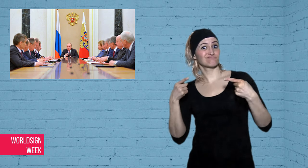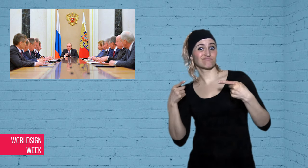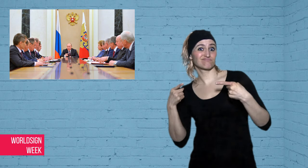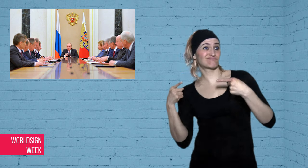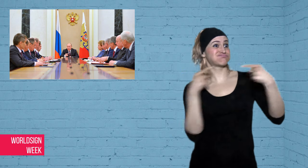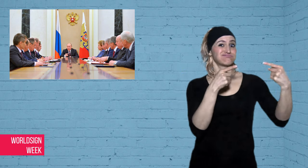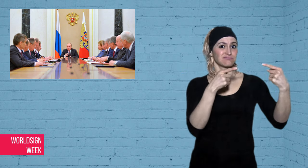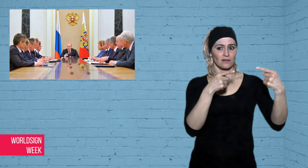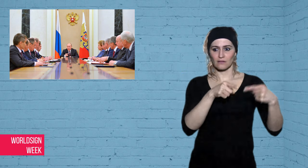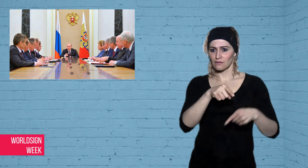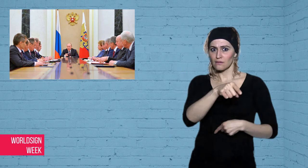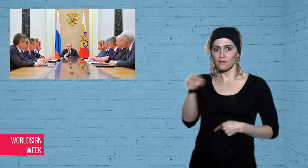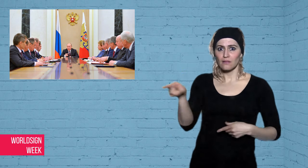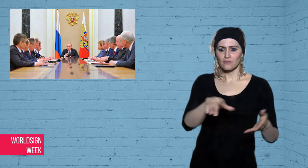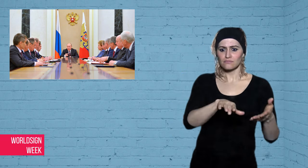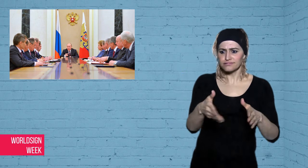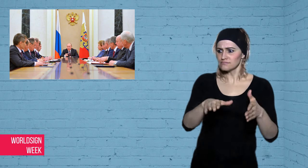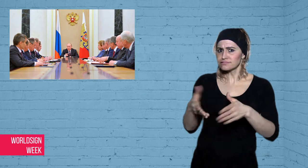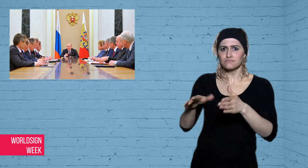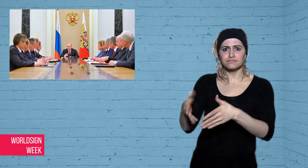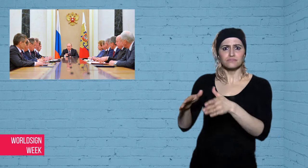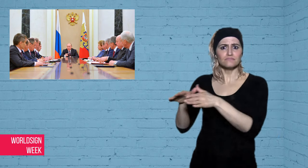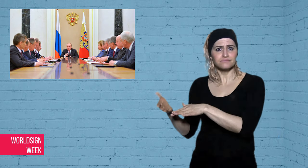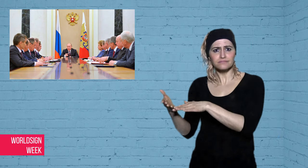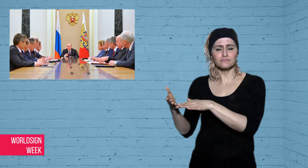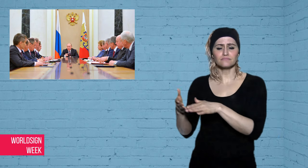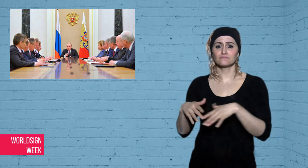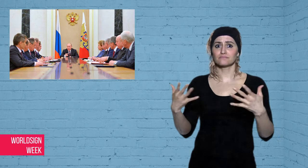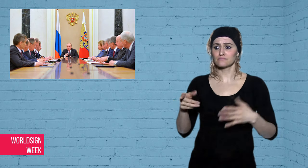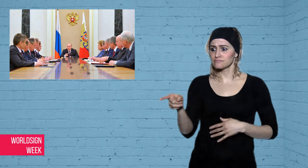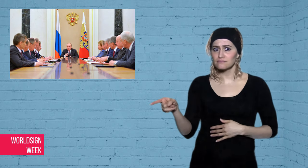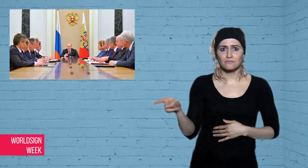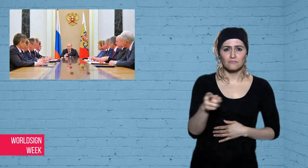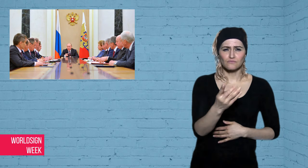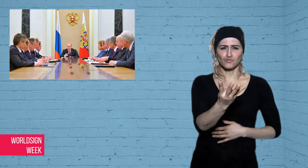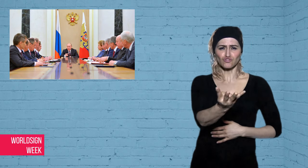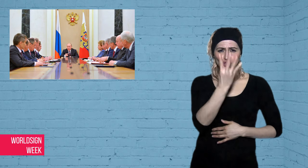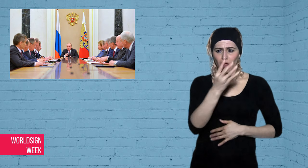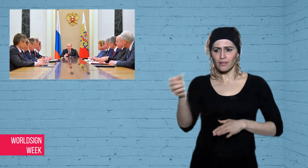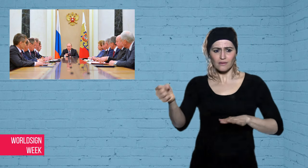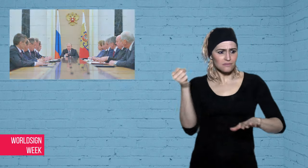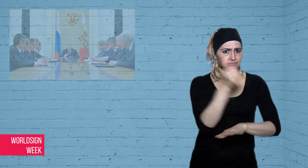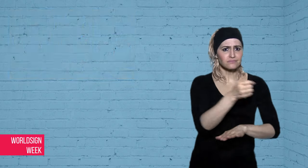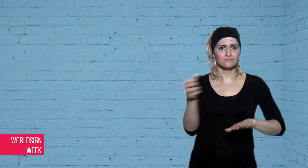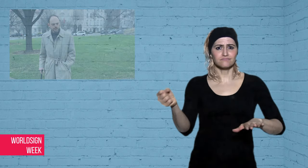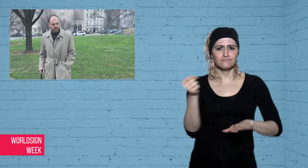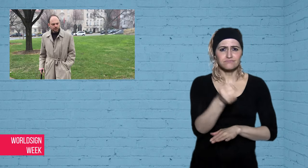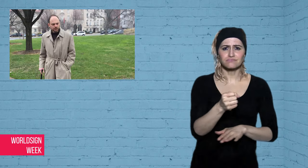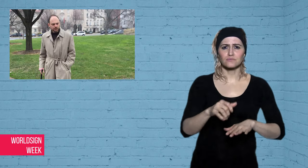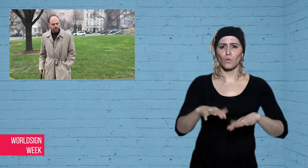and oppression of journalists, rights